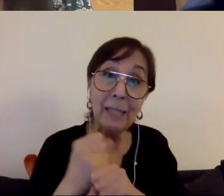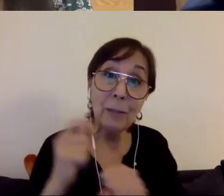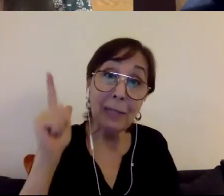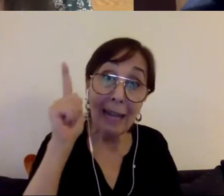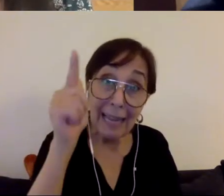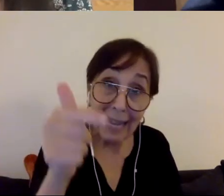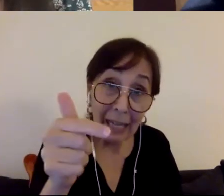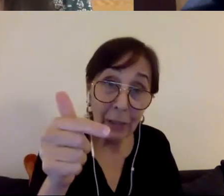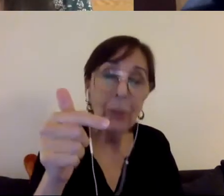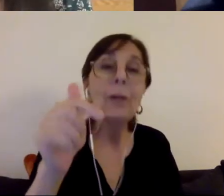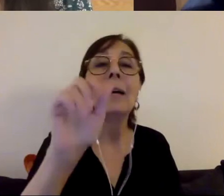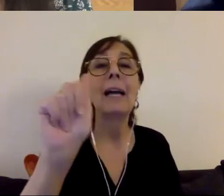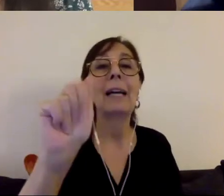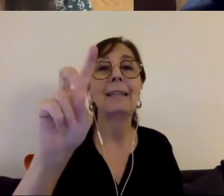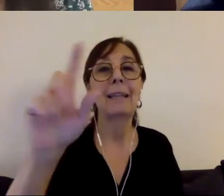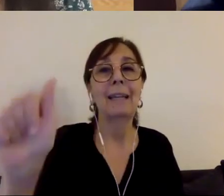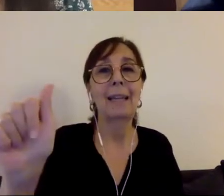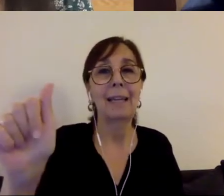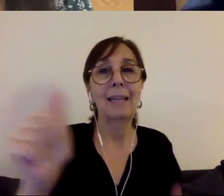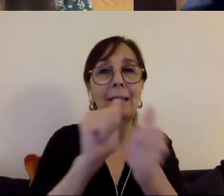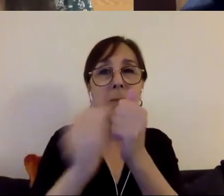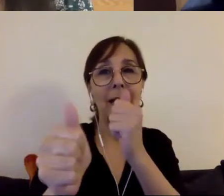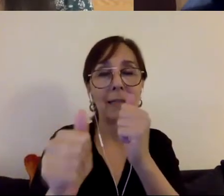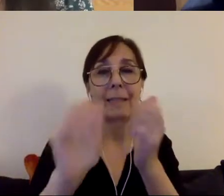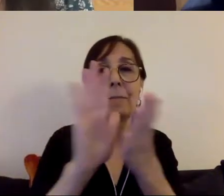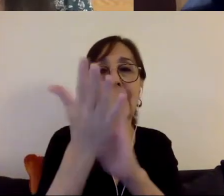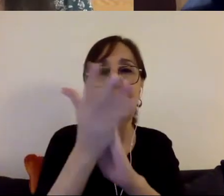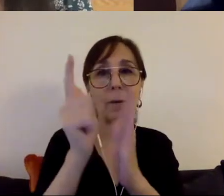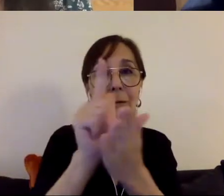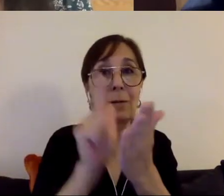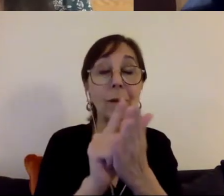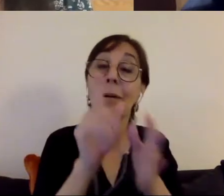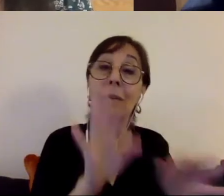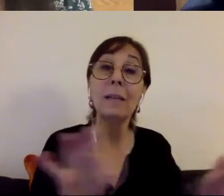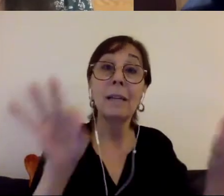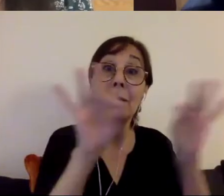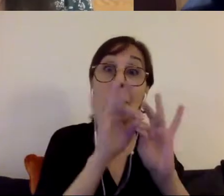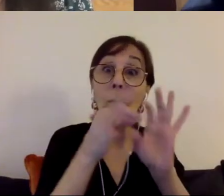Disabilities Act finally became a law. And one of the important parts of the